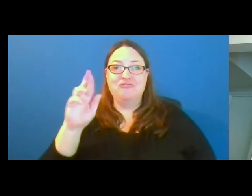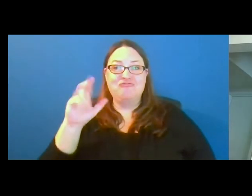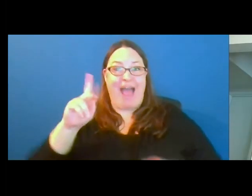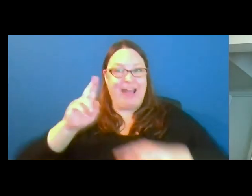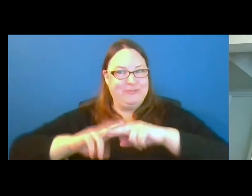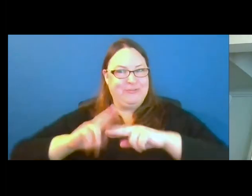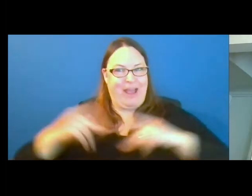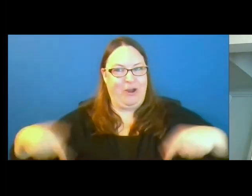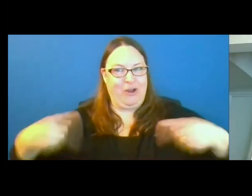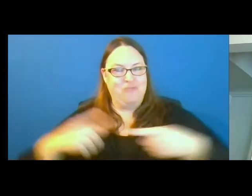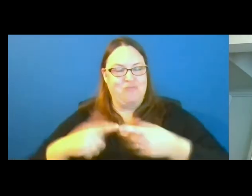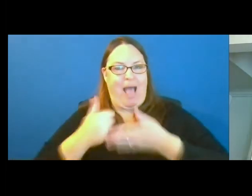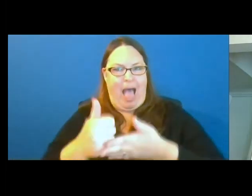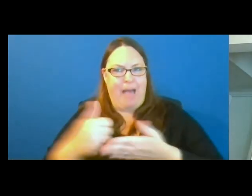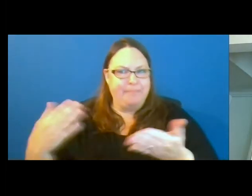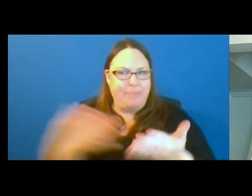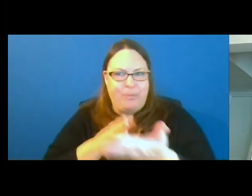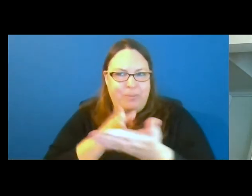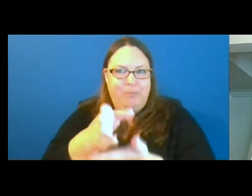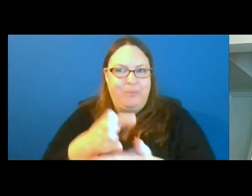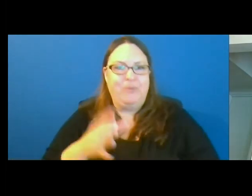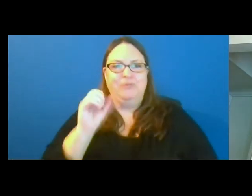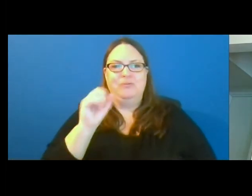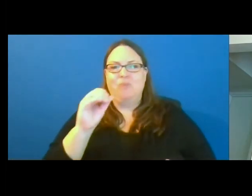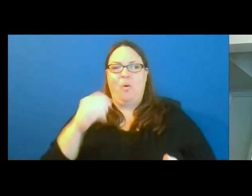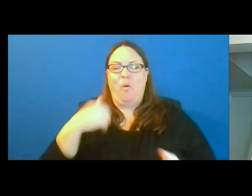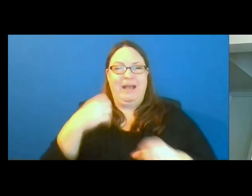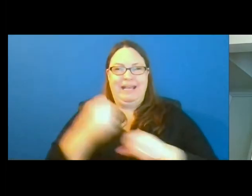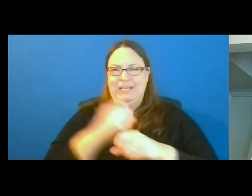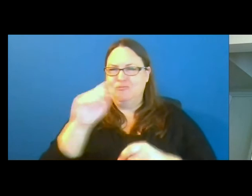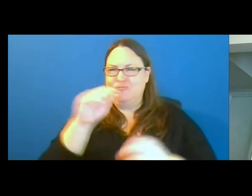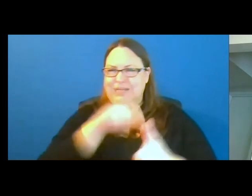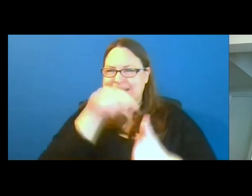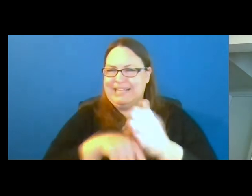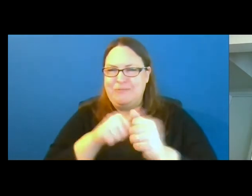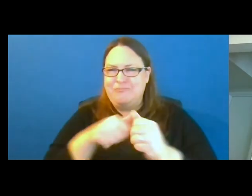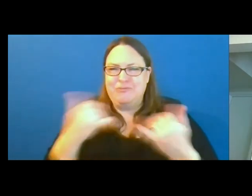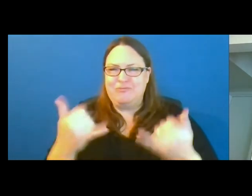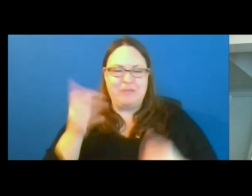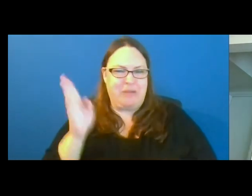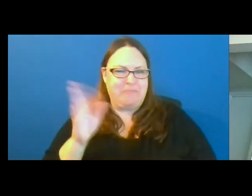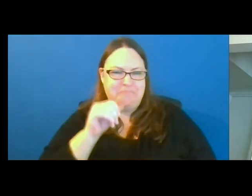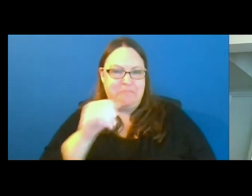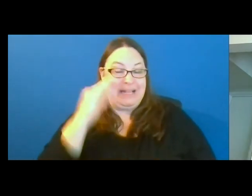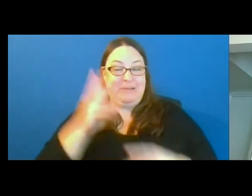So, I won't get too far of today's presentation as those who are coming after me will share